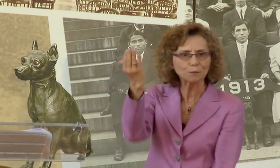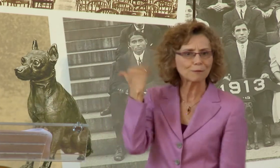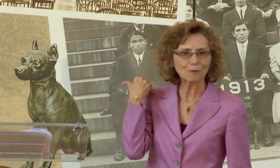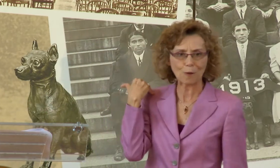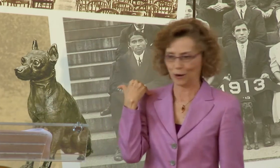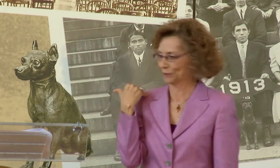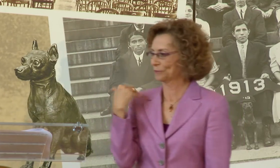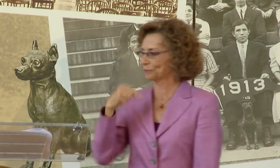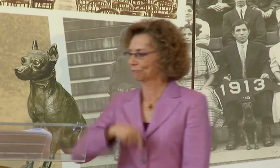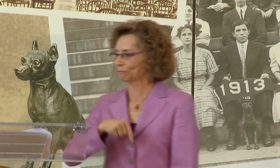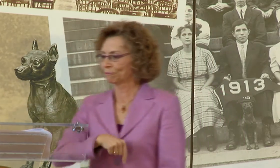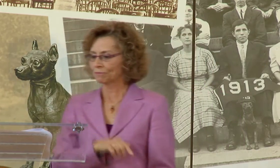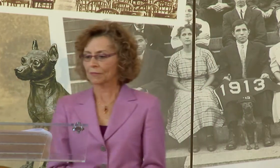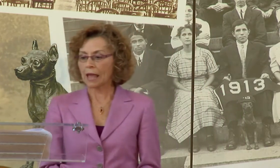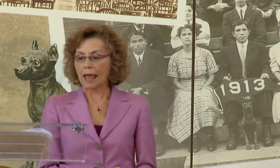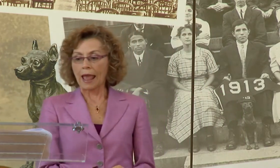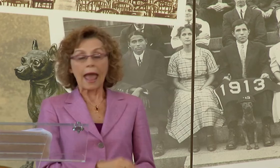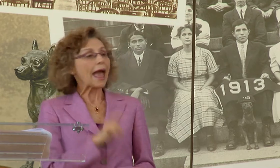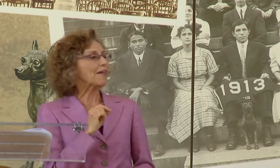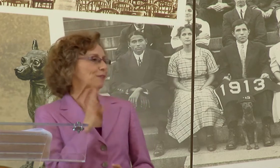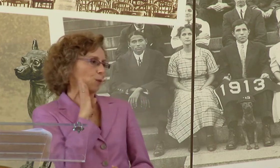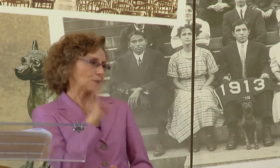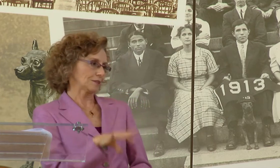OPPORTUNITIES THEY HAVE NEVER CONSIDERED BEFORE.